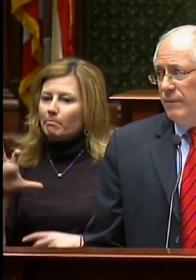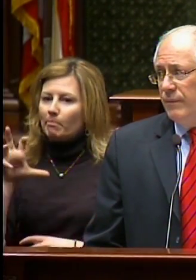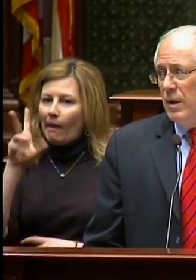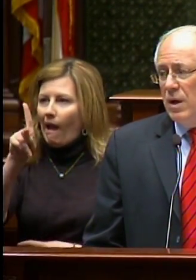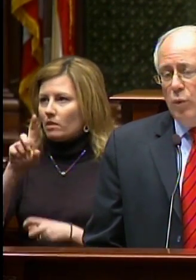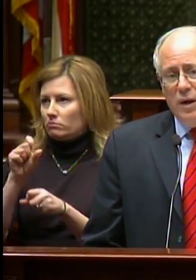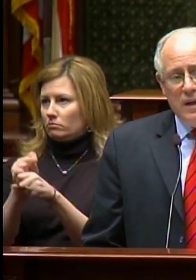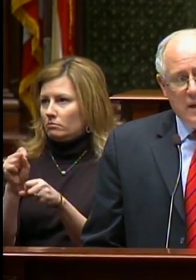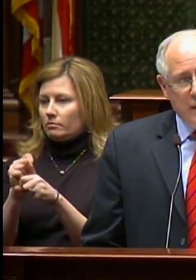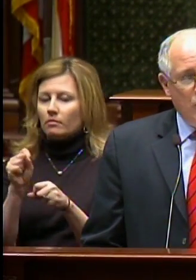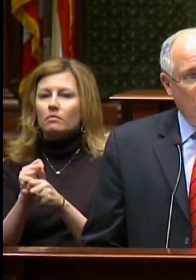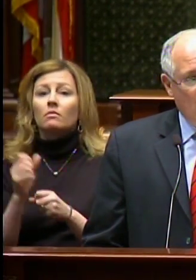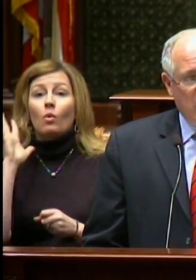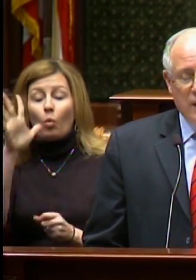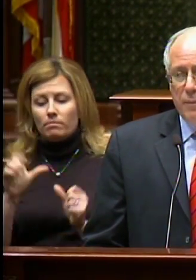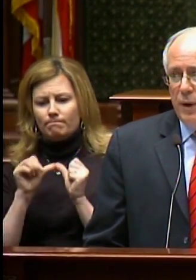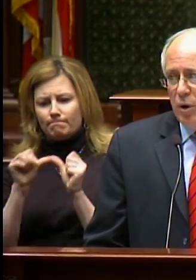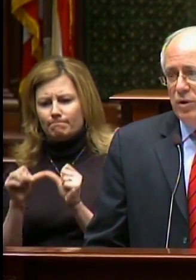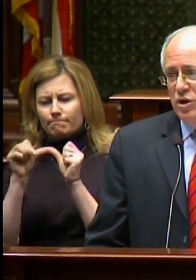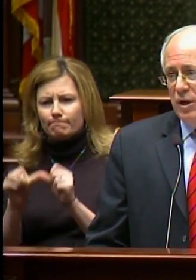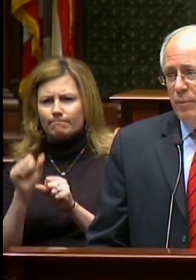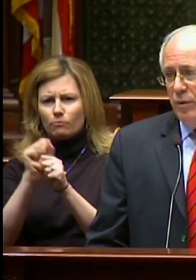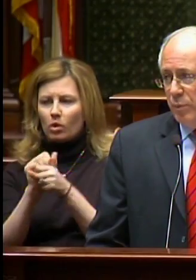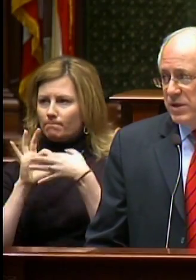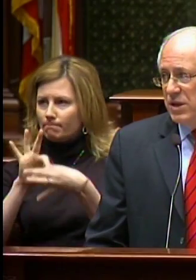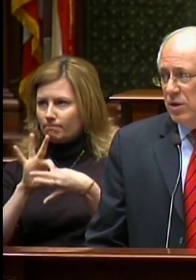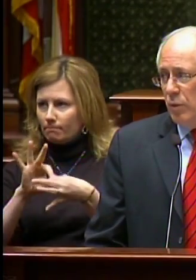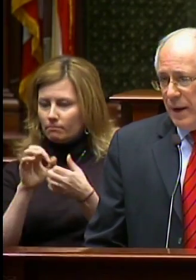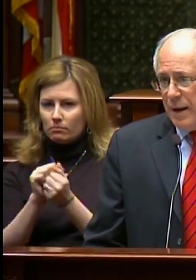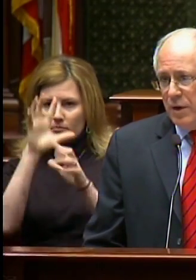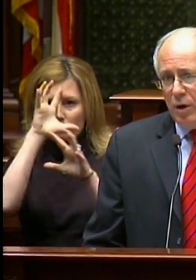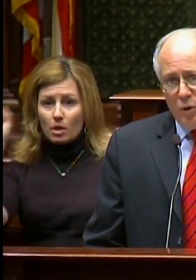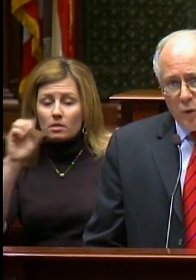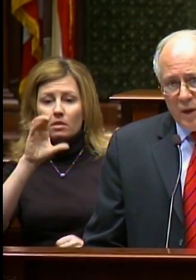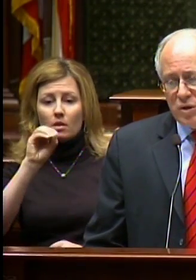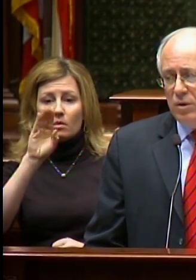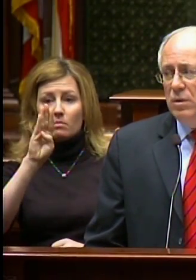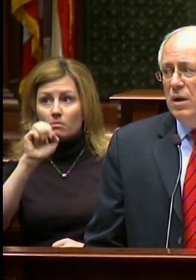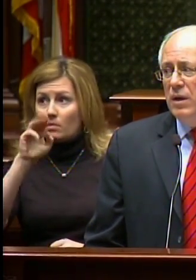We’re going to keep working in partnership with President Obama and our congressional